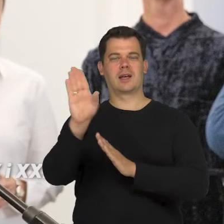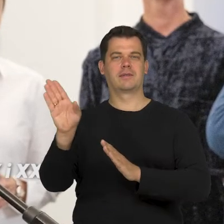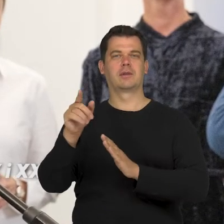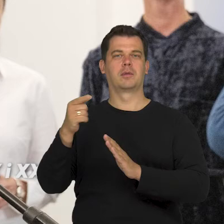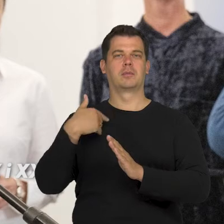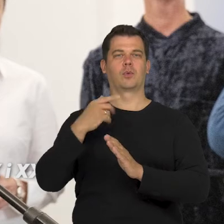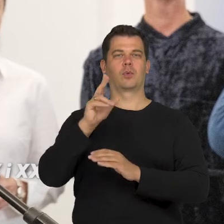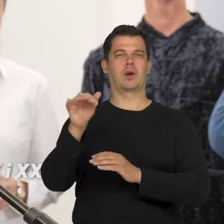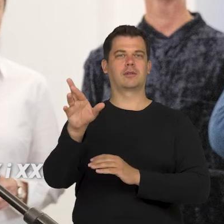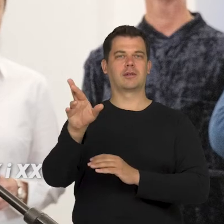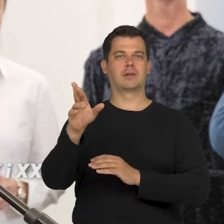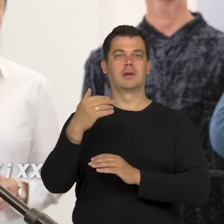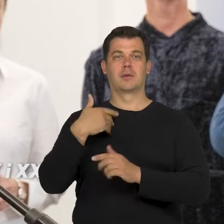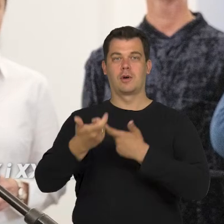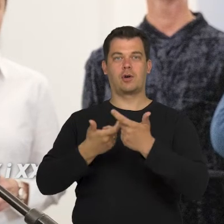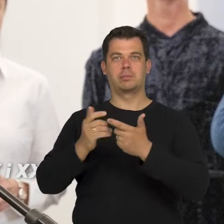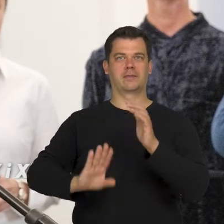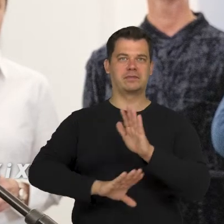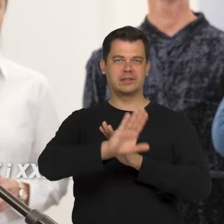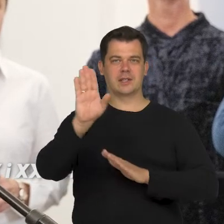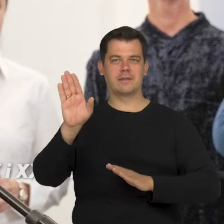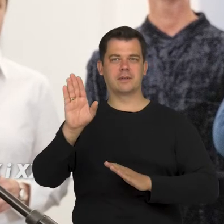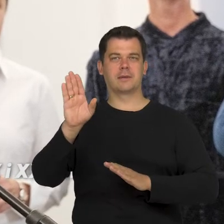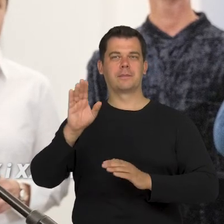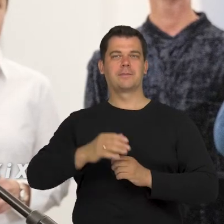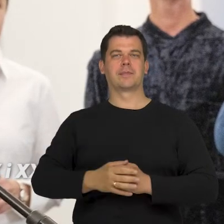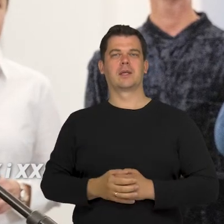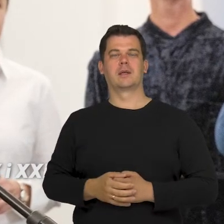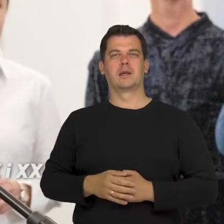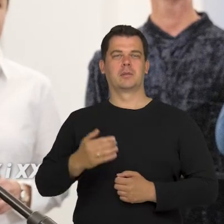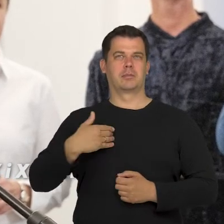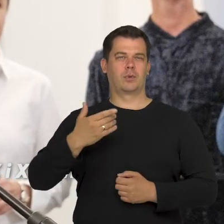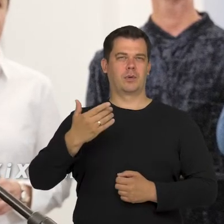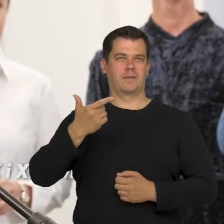because I stared creating it and I've been doing that for around 2.5 years